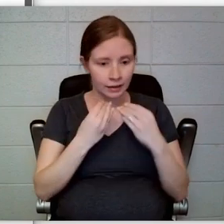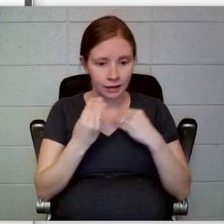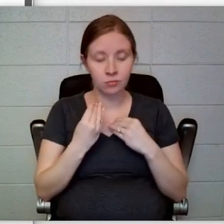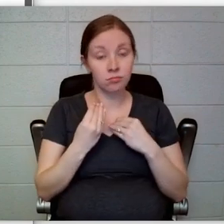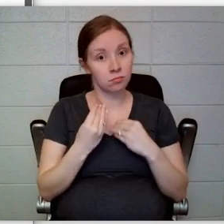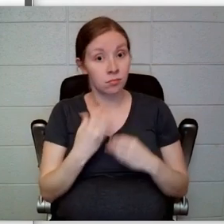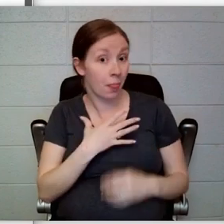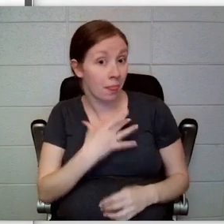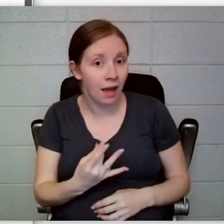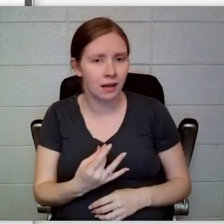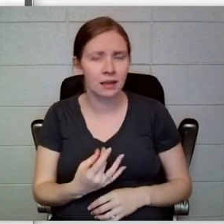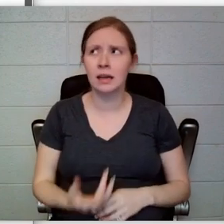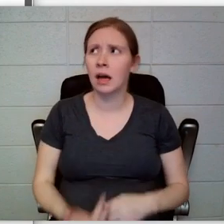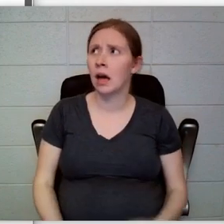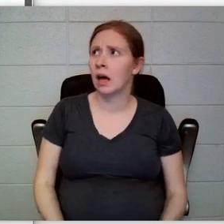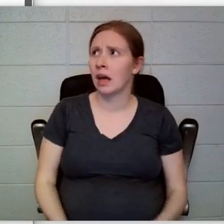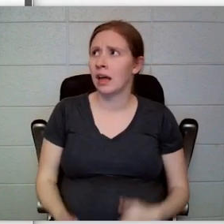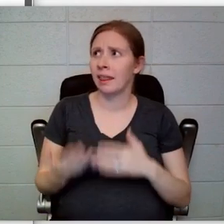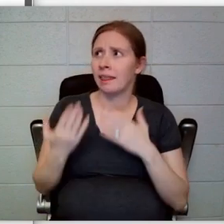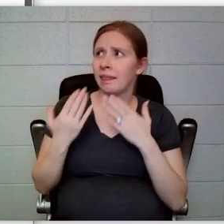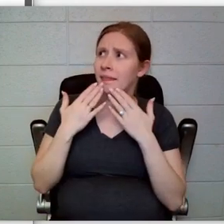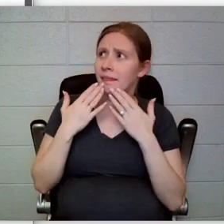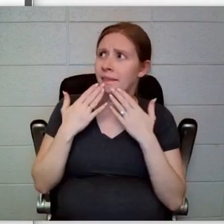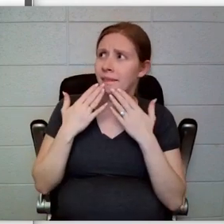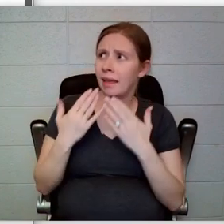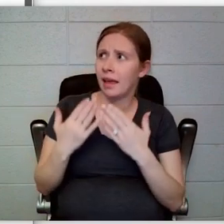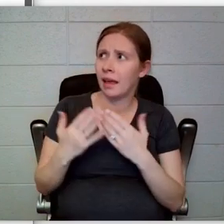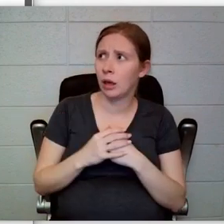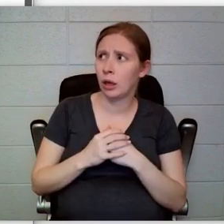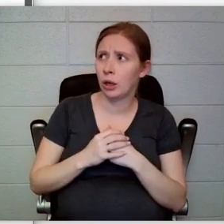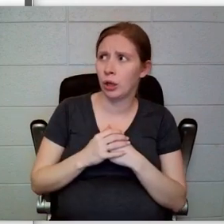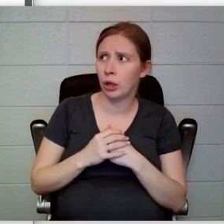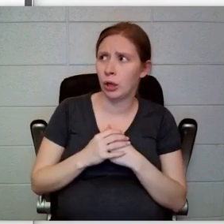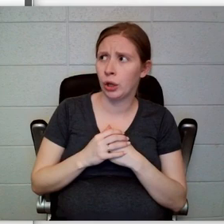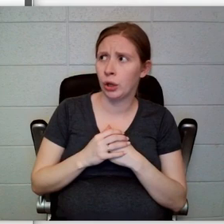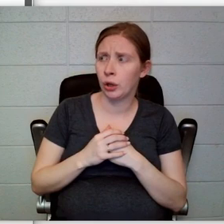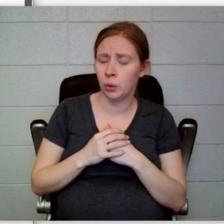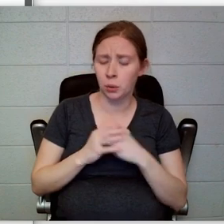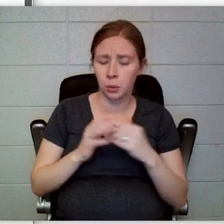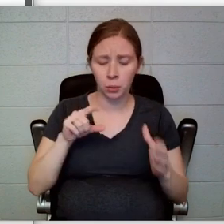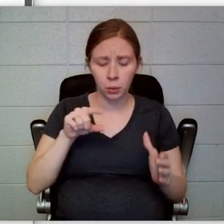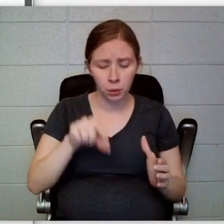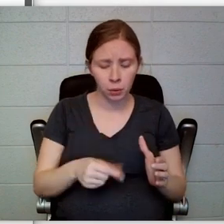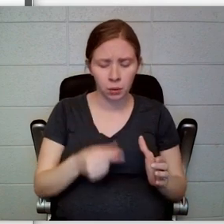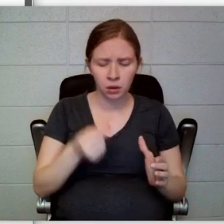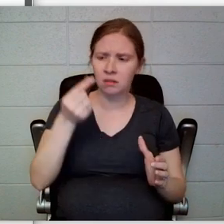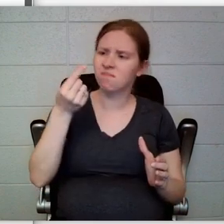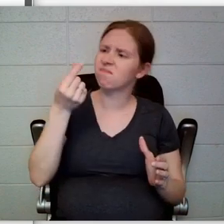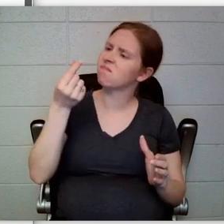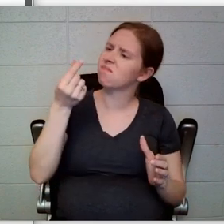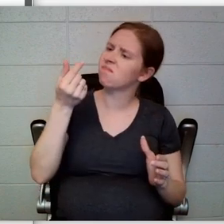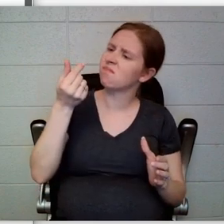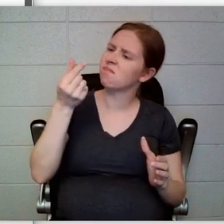“Thank you,” Klaus said, carefully, picking up one of the raspberries and examining it. Perhaps these